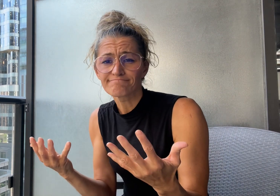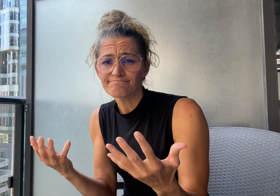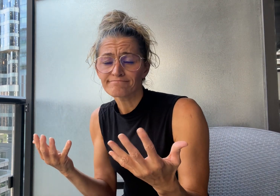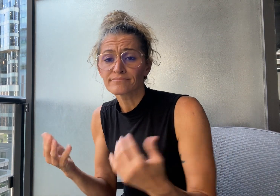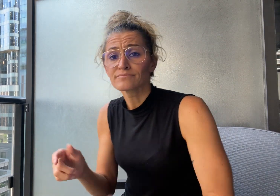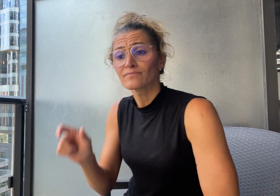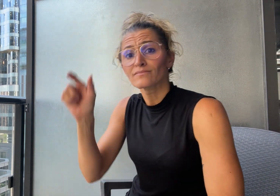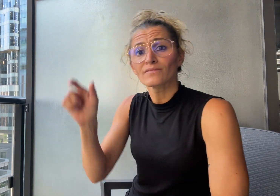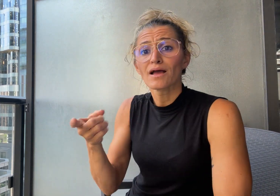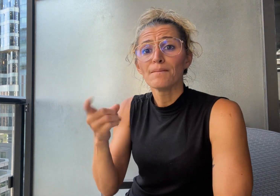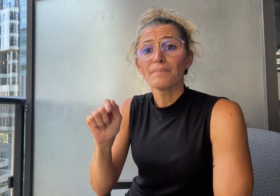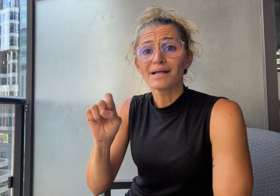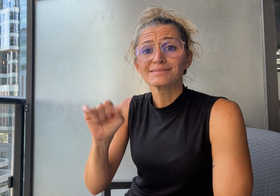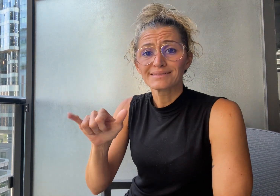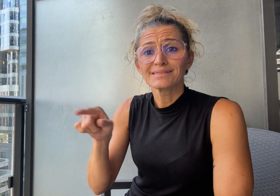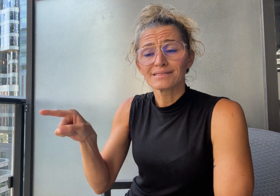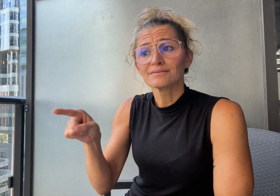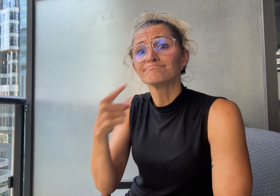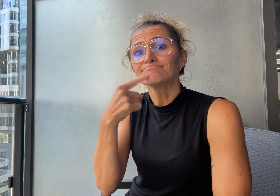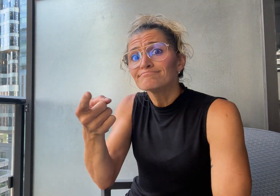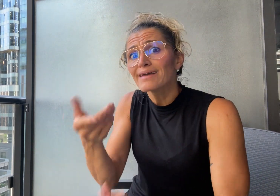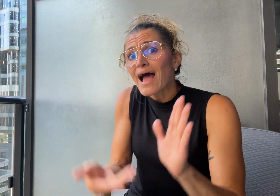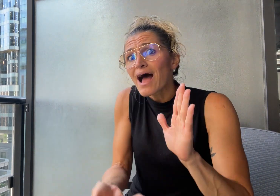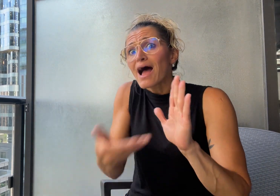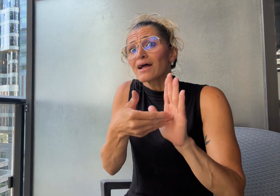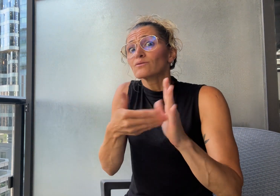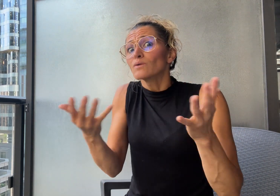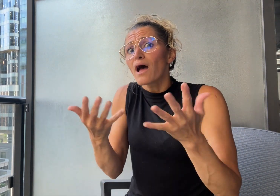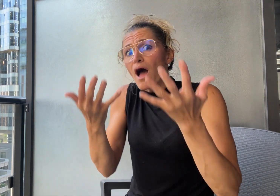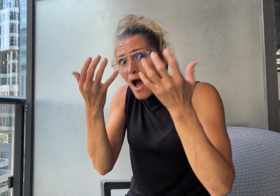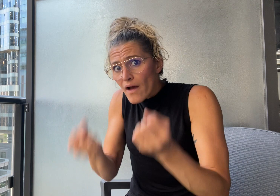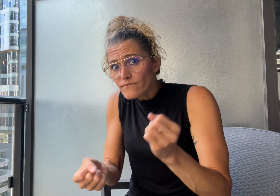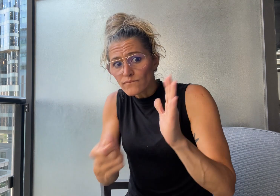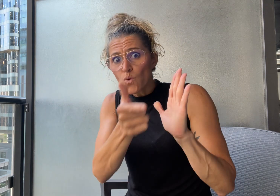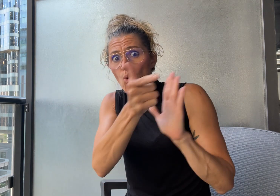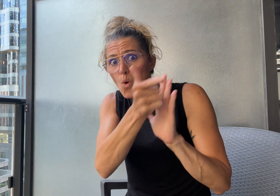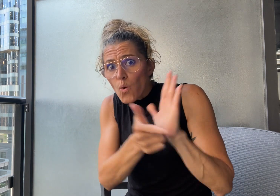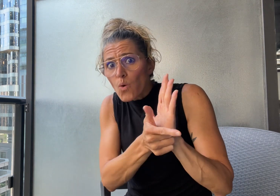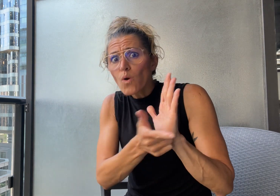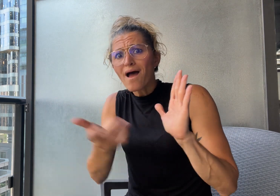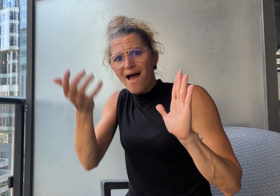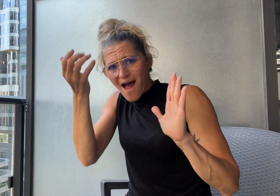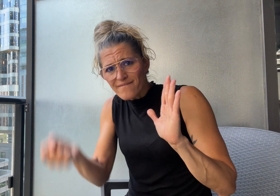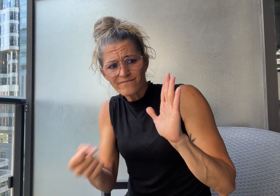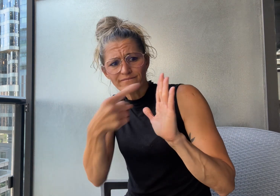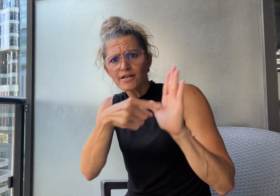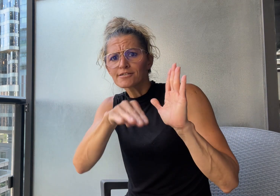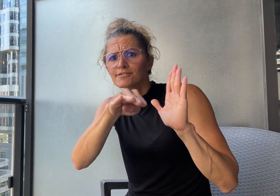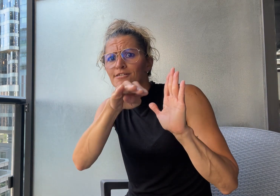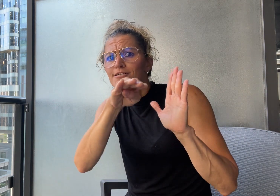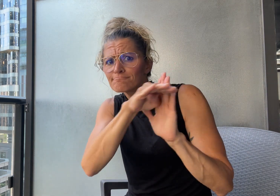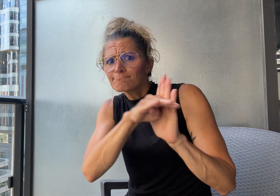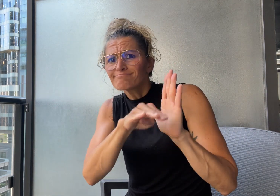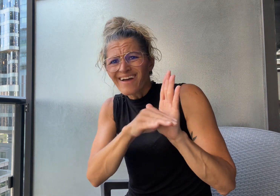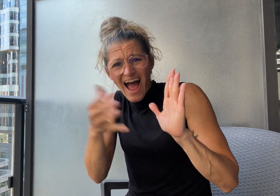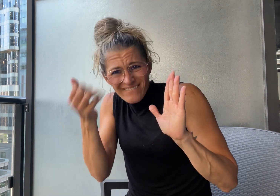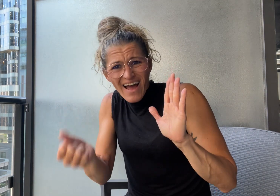of life and death". Patsy added that there are laws